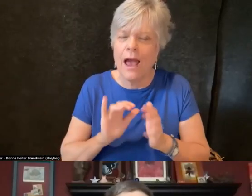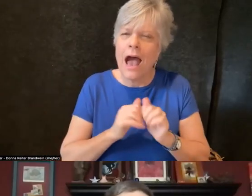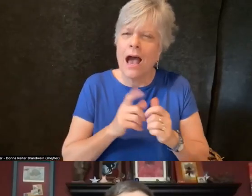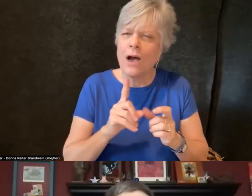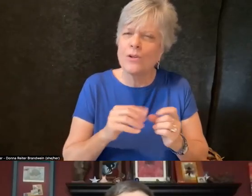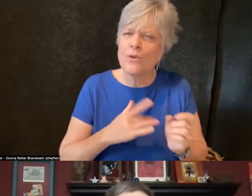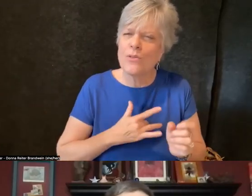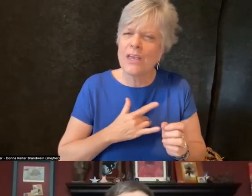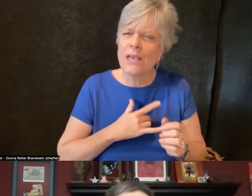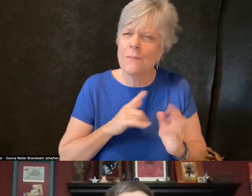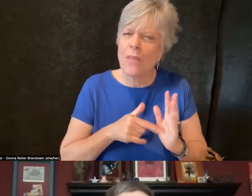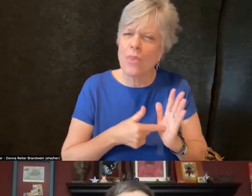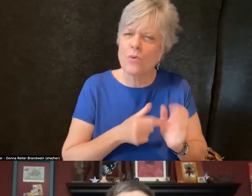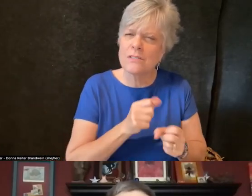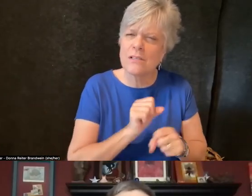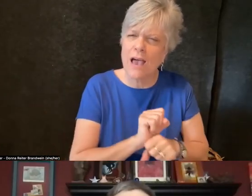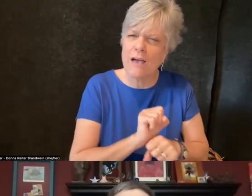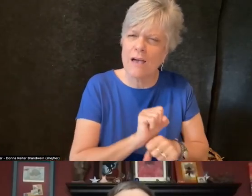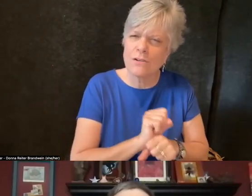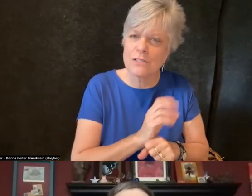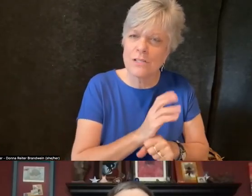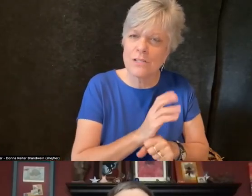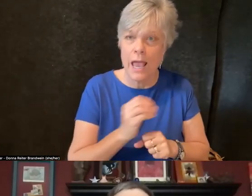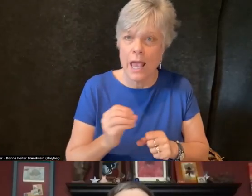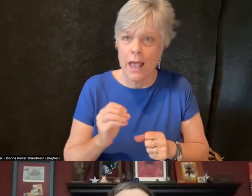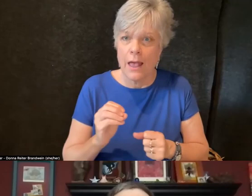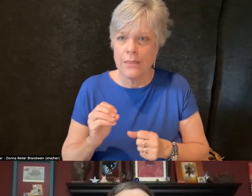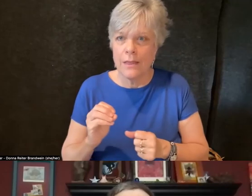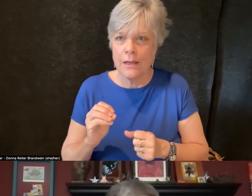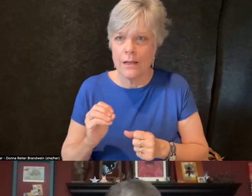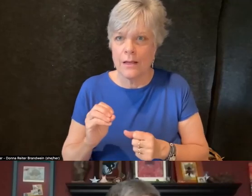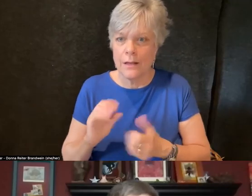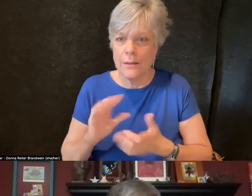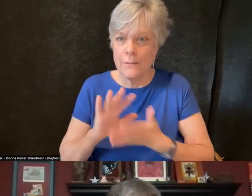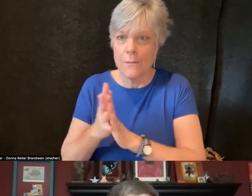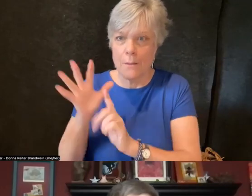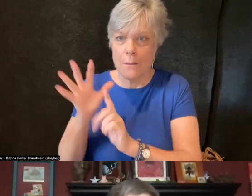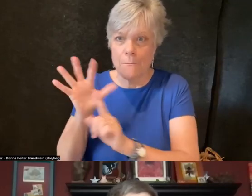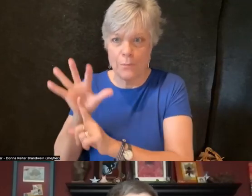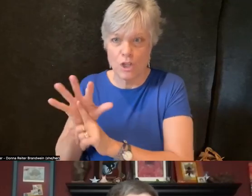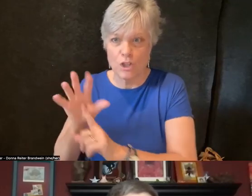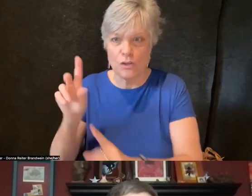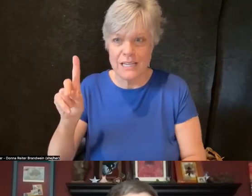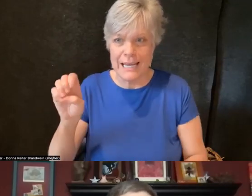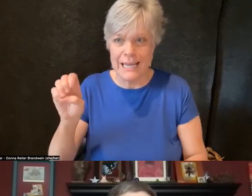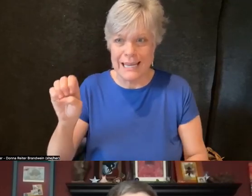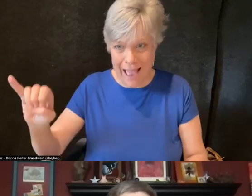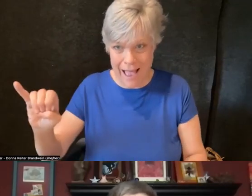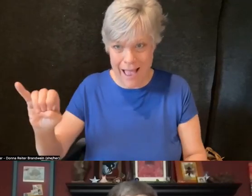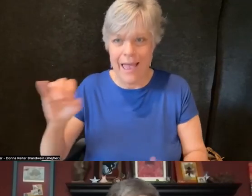as well as sort of the ascendancy of DEI at universities and what that means for our efforts